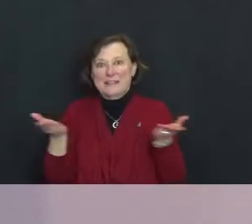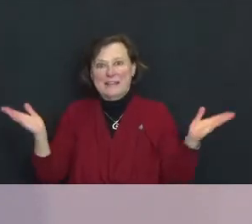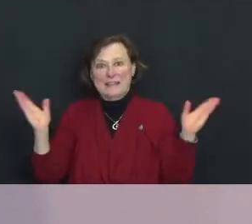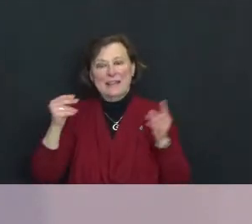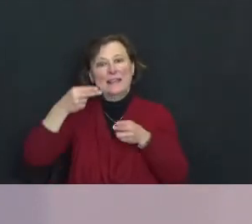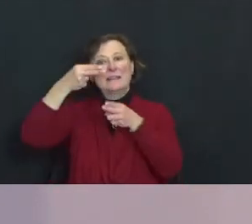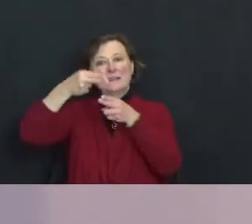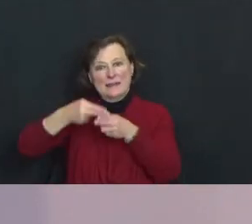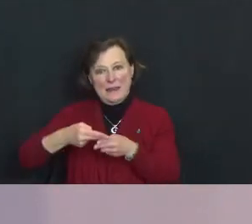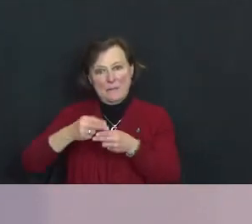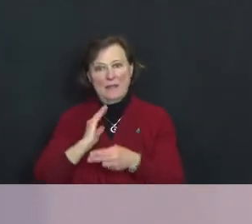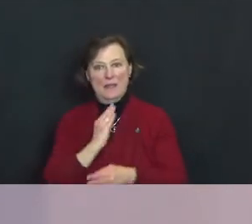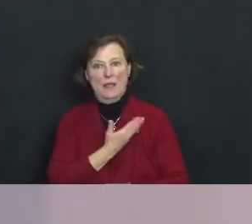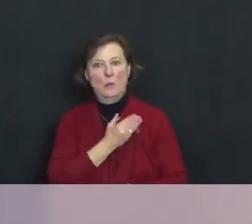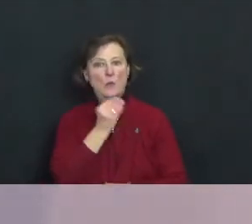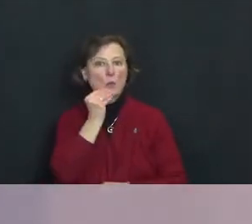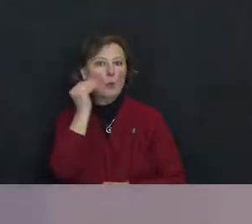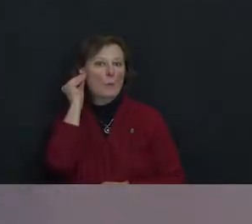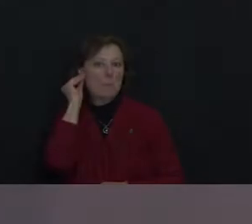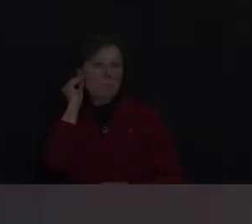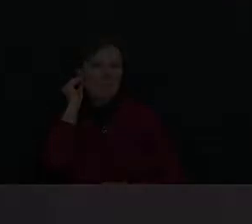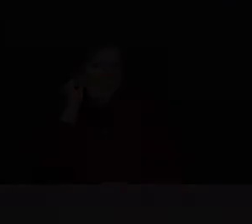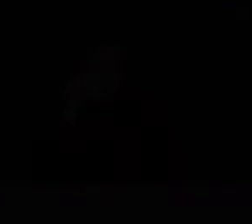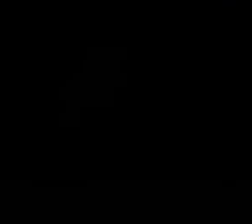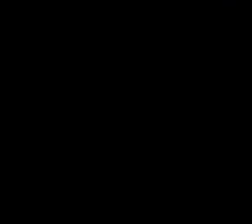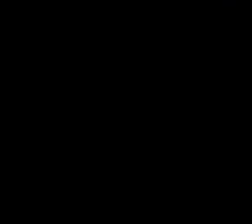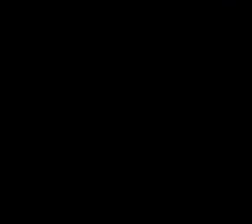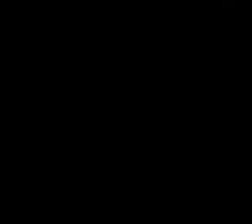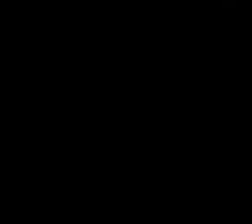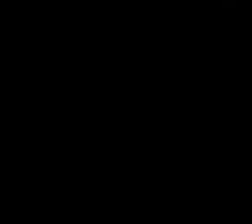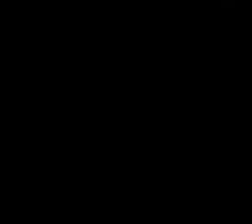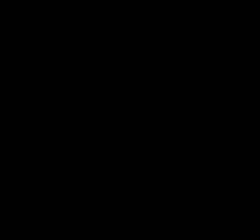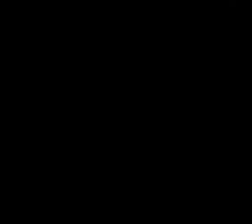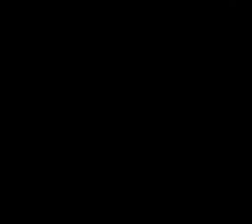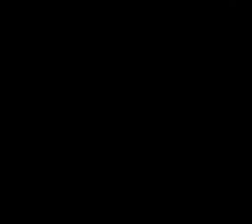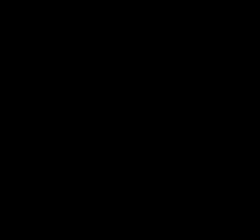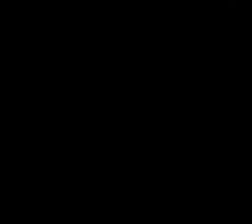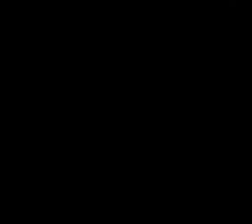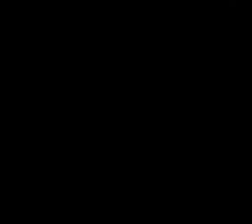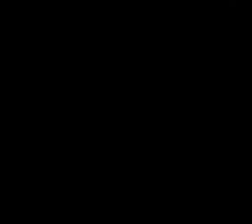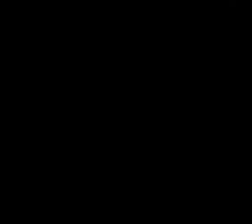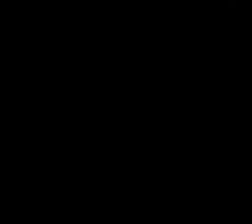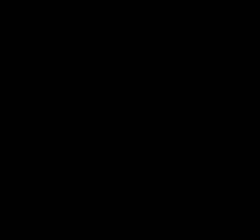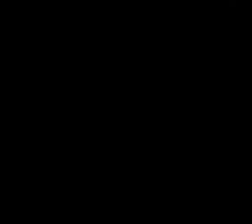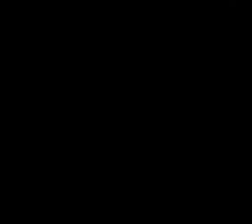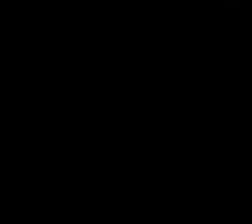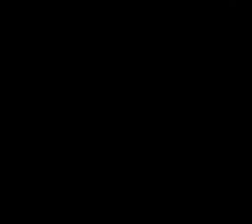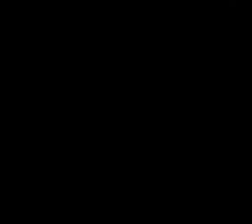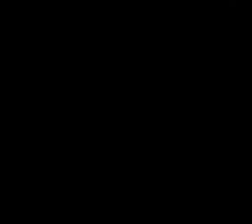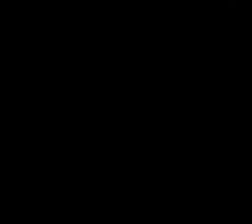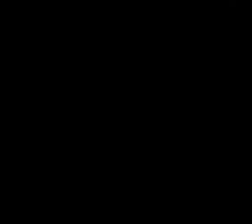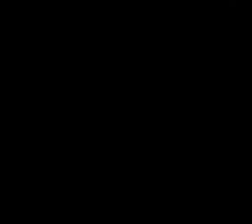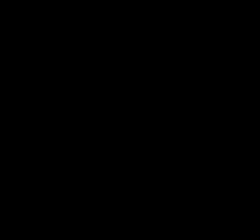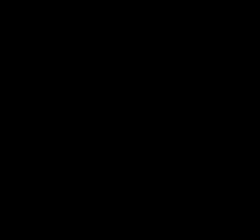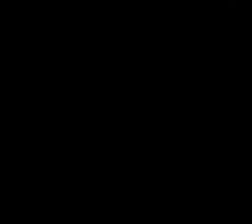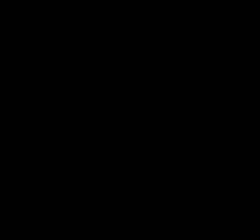home.